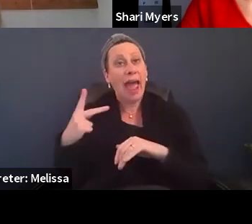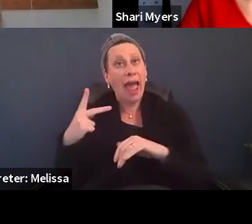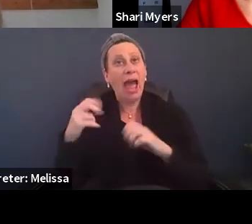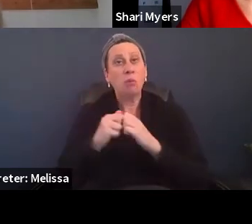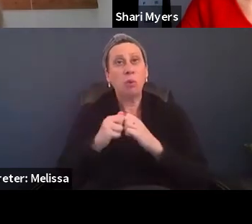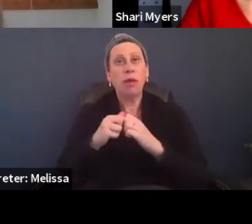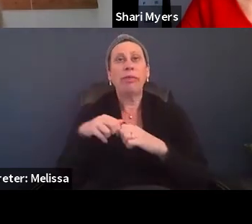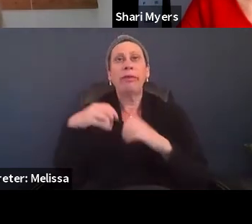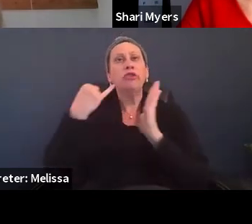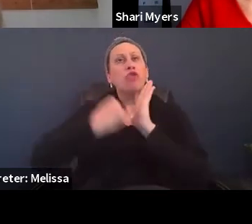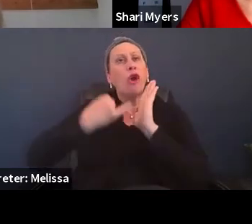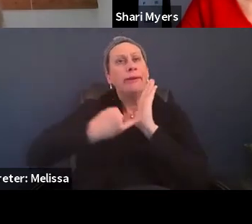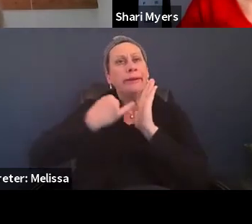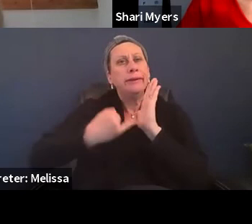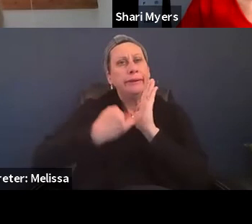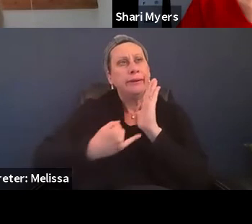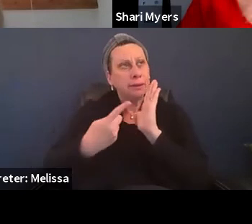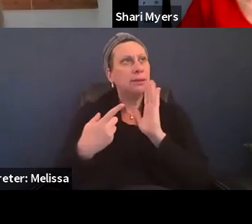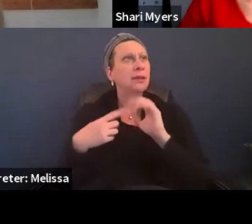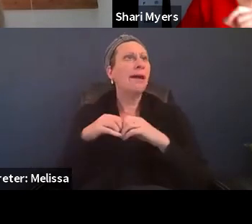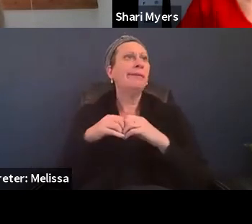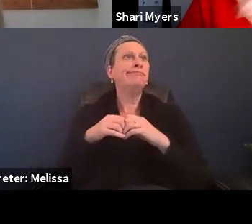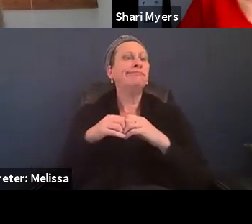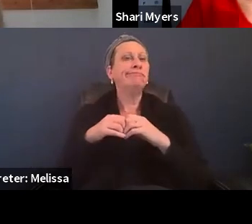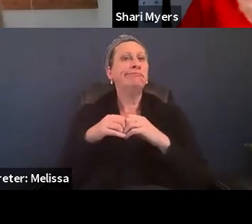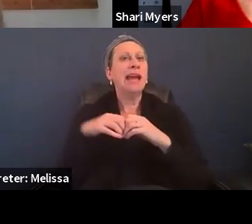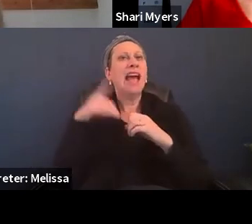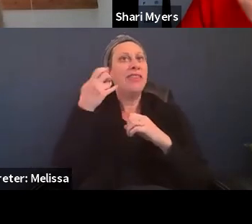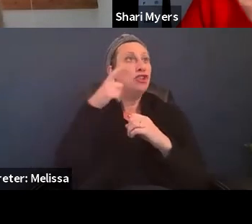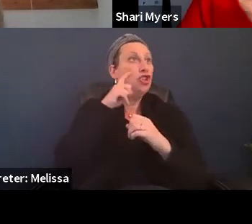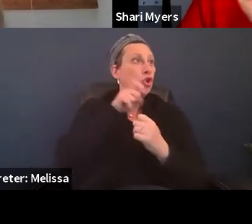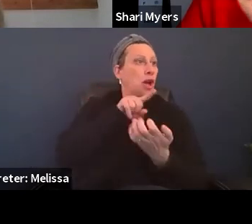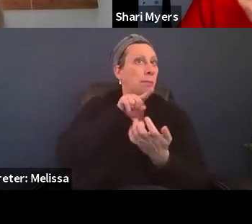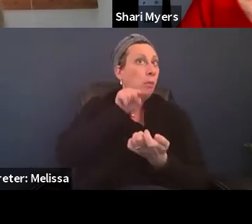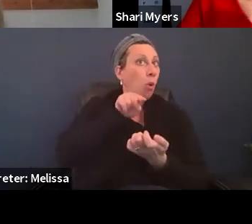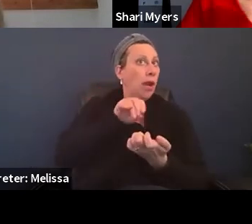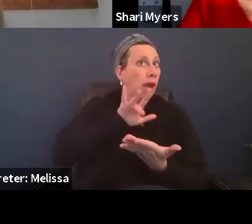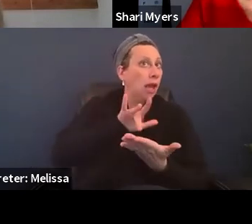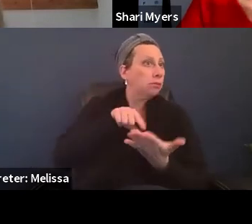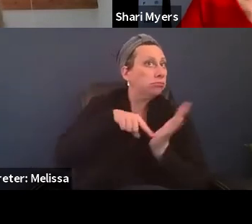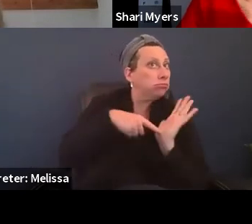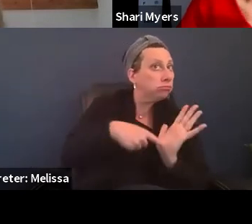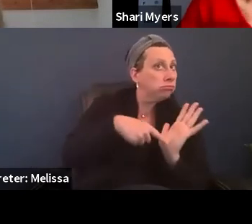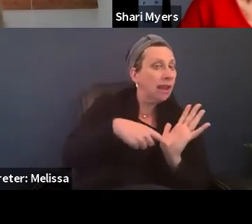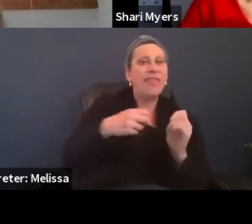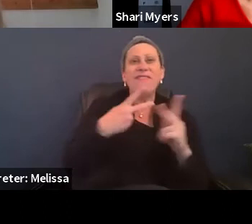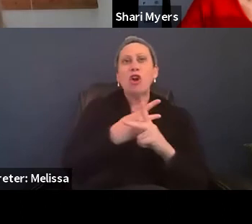and a way to kind of point and click. And she finally figured out that all he wanted to know